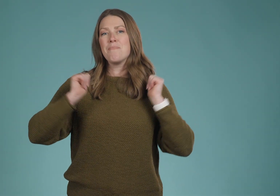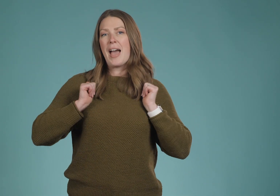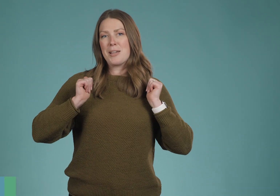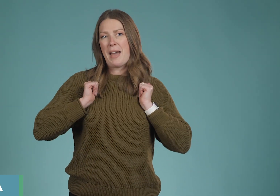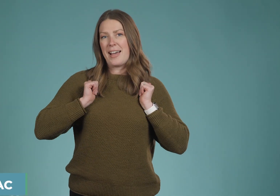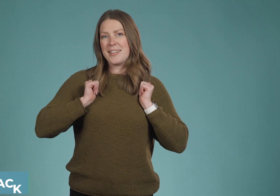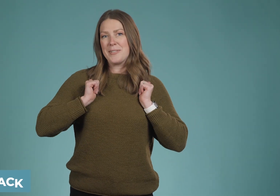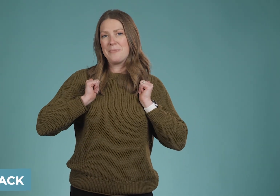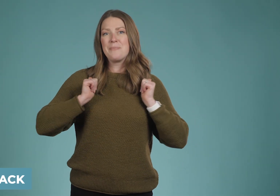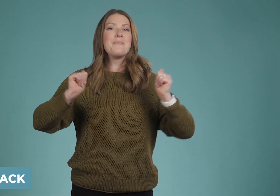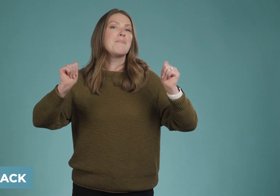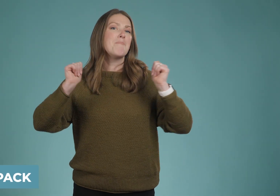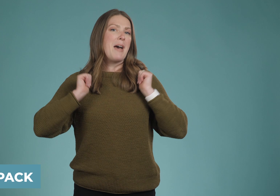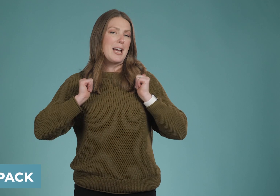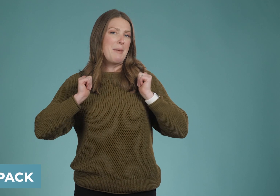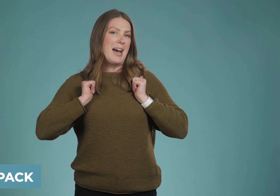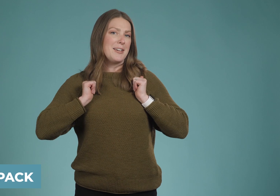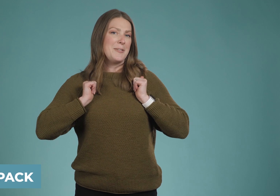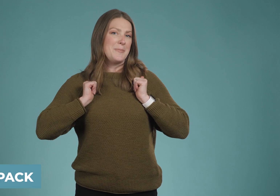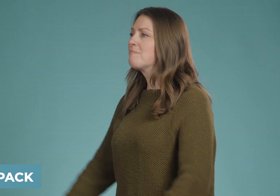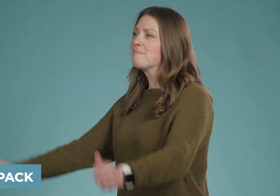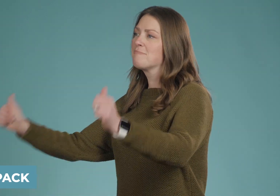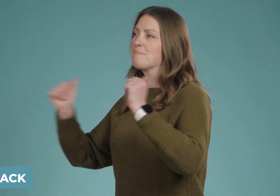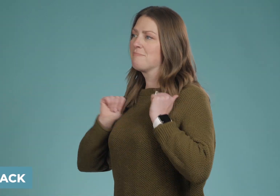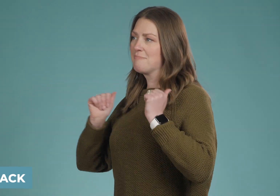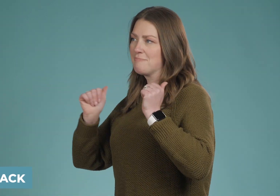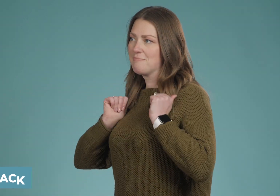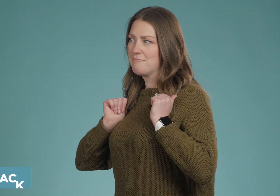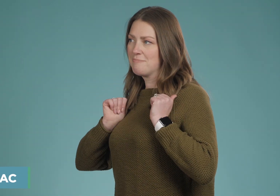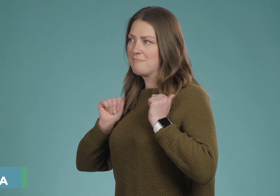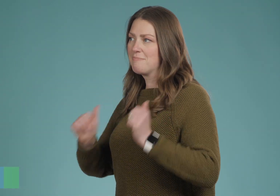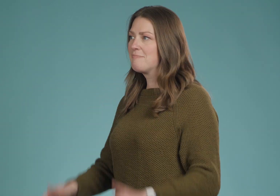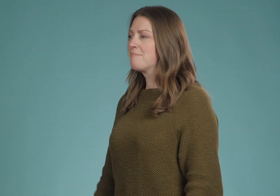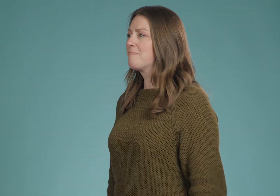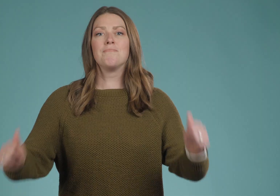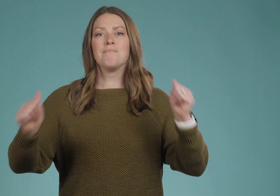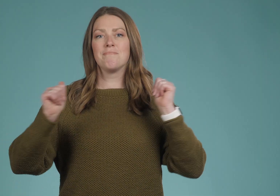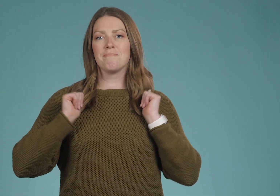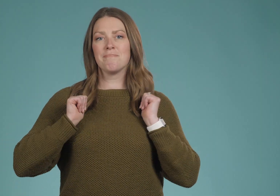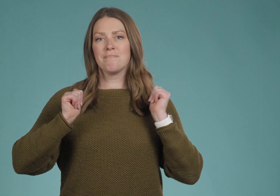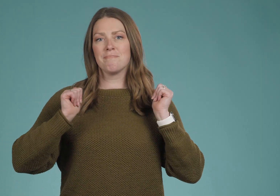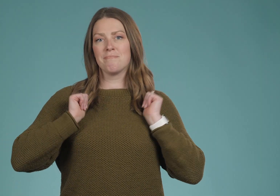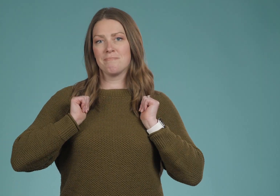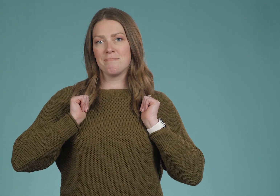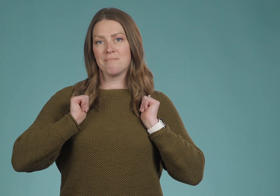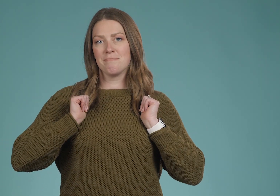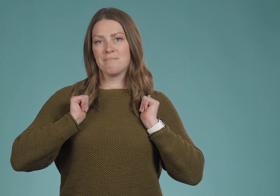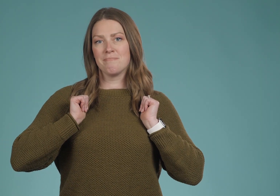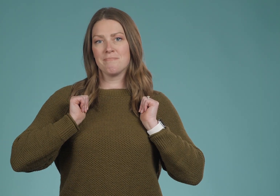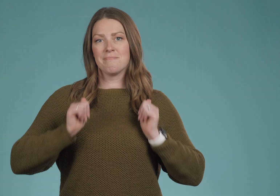Backpack. You have A-shaped hand coming where your backpack straps would be.